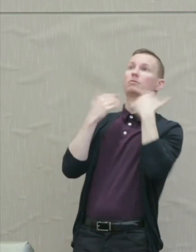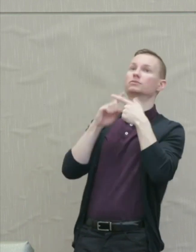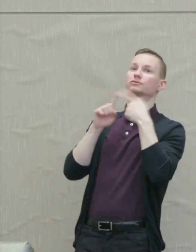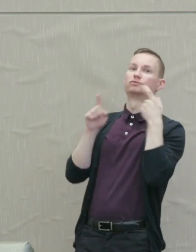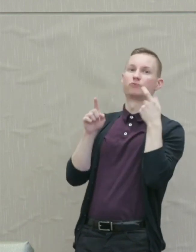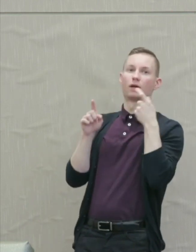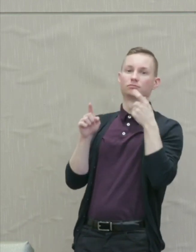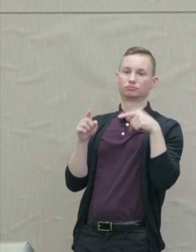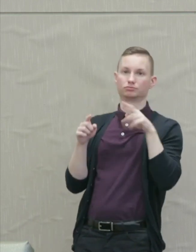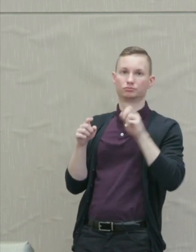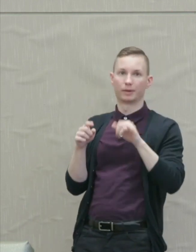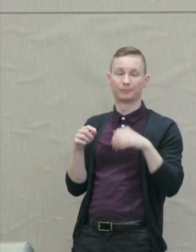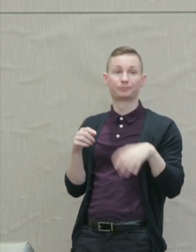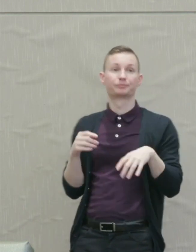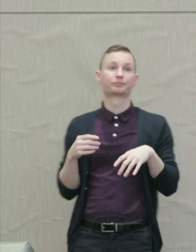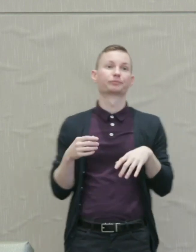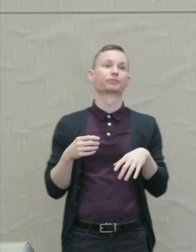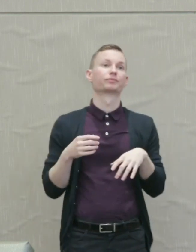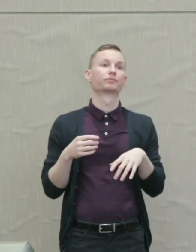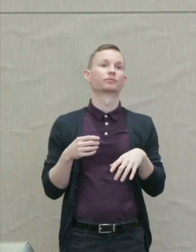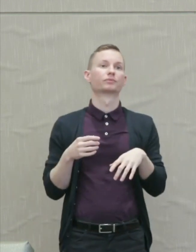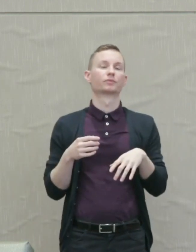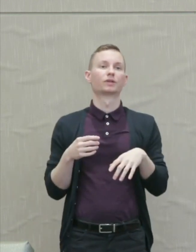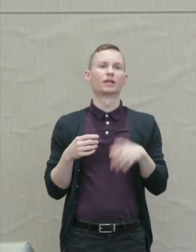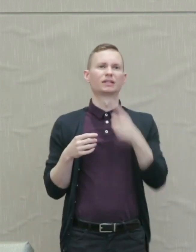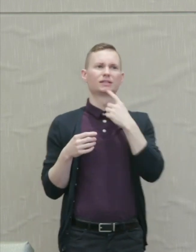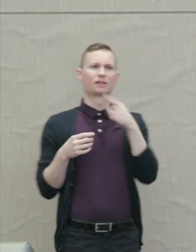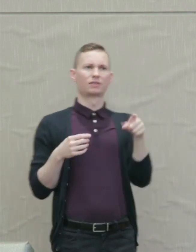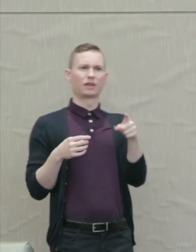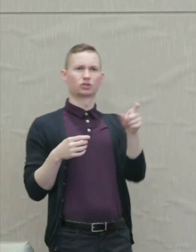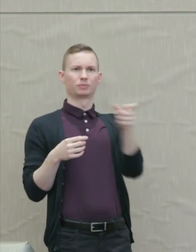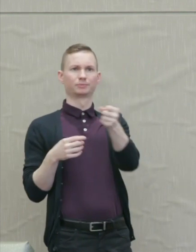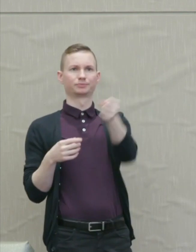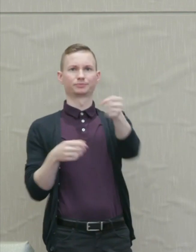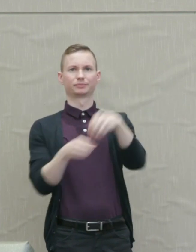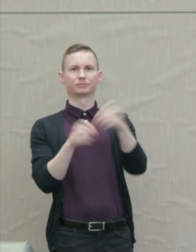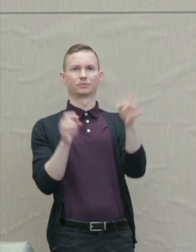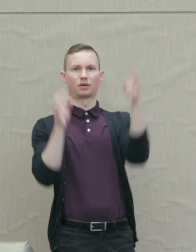They belong he says in some barbarian tyranny where cruelty reigns.